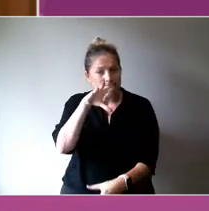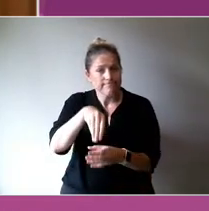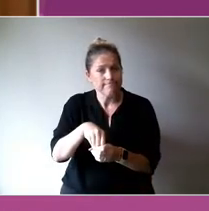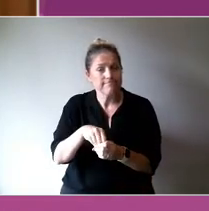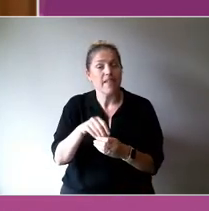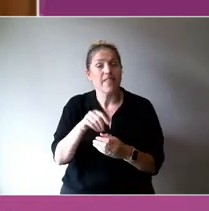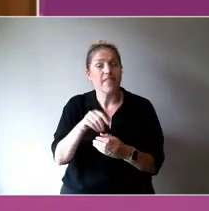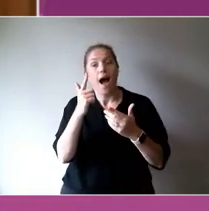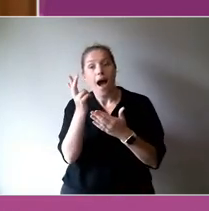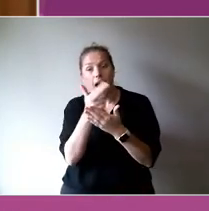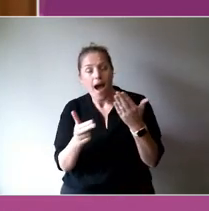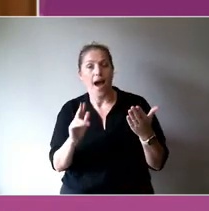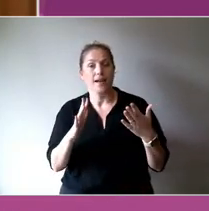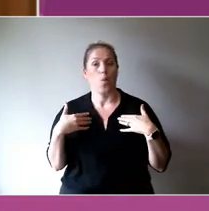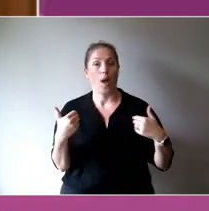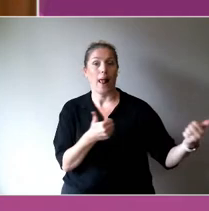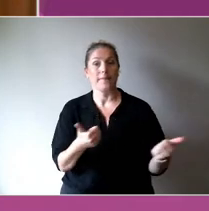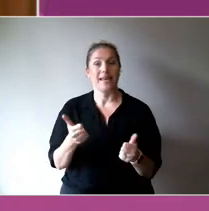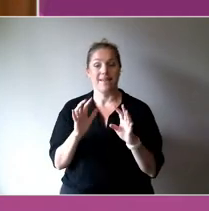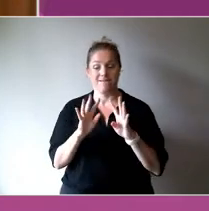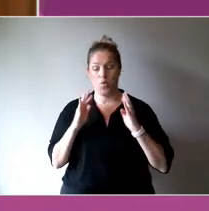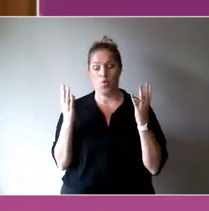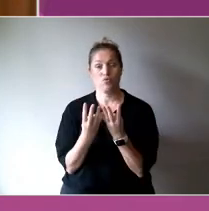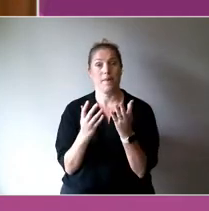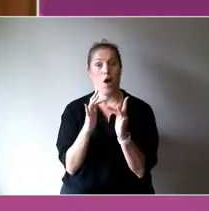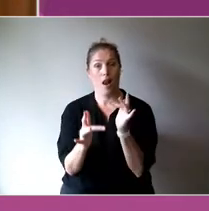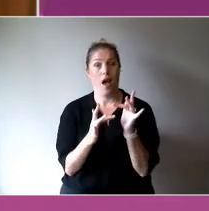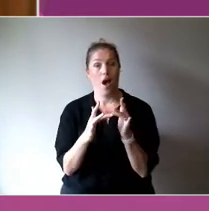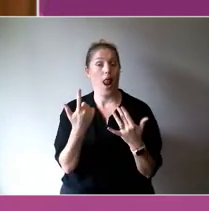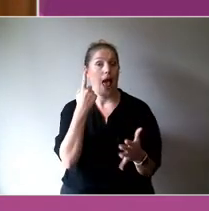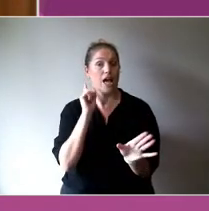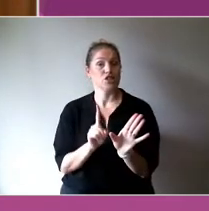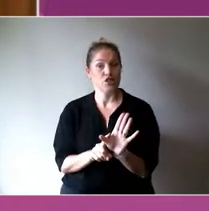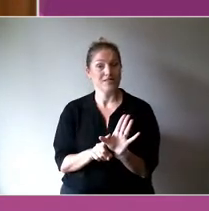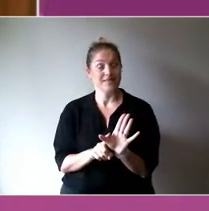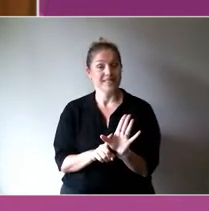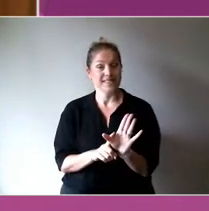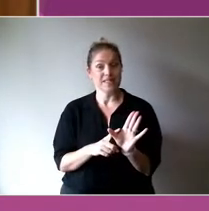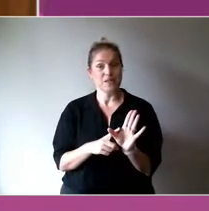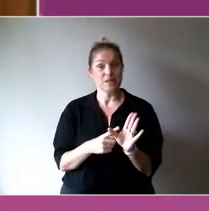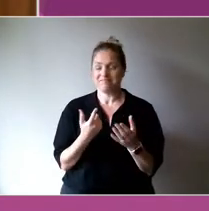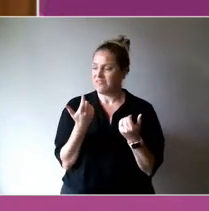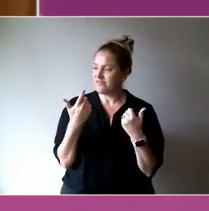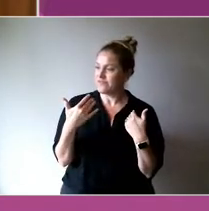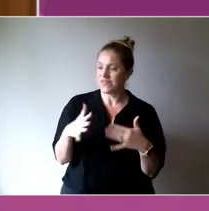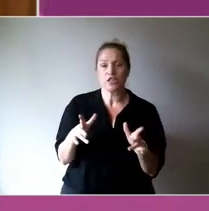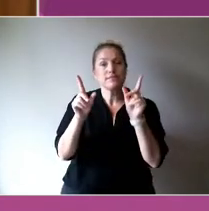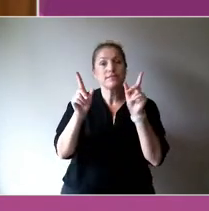in November last year, and which began some of these discussions about how through participation